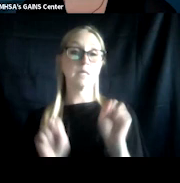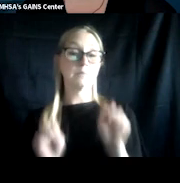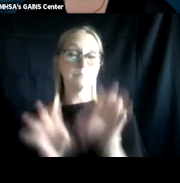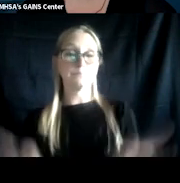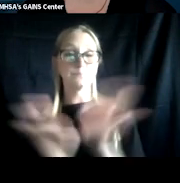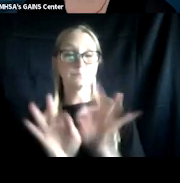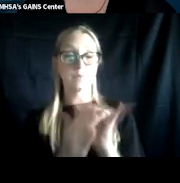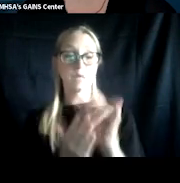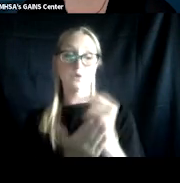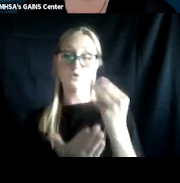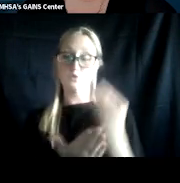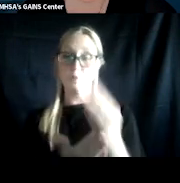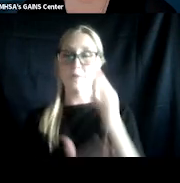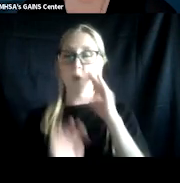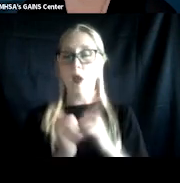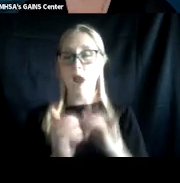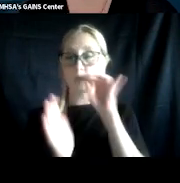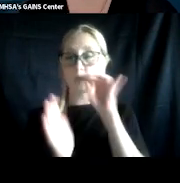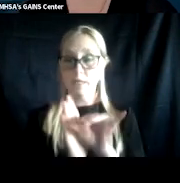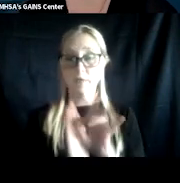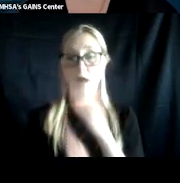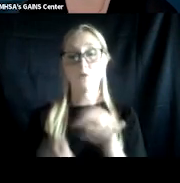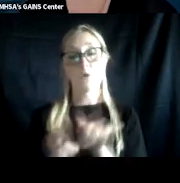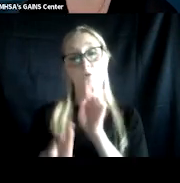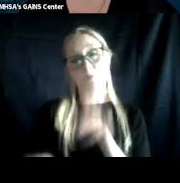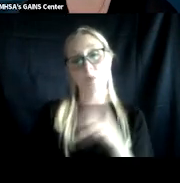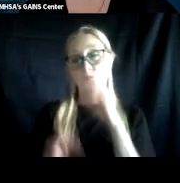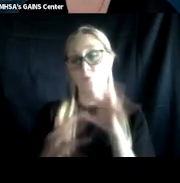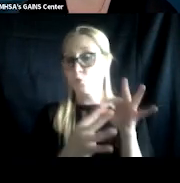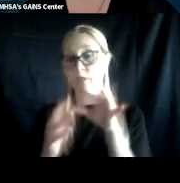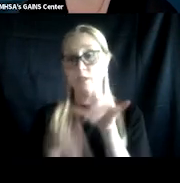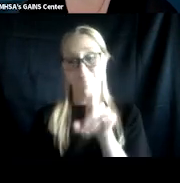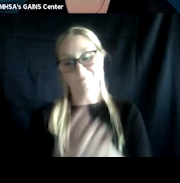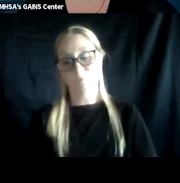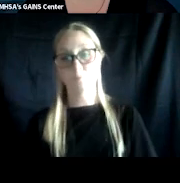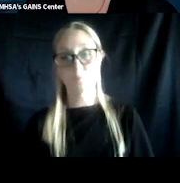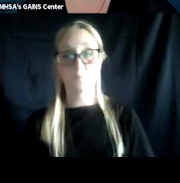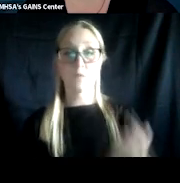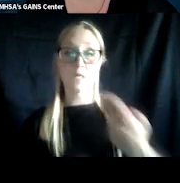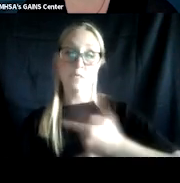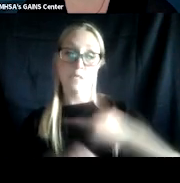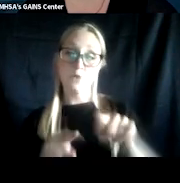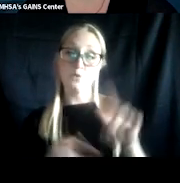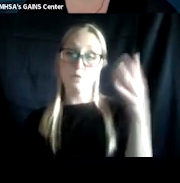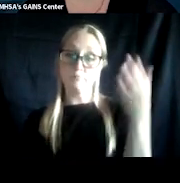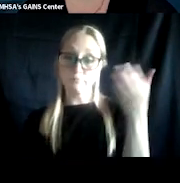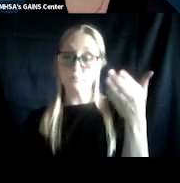know how to identify and respond to their unique needs. During today's webinar, our presenters will describe the prevalence